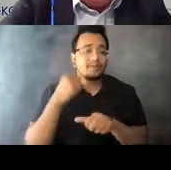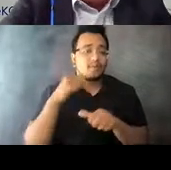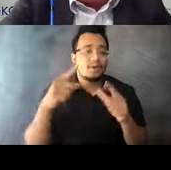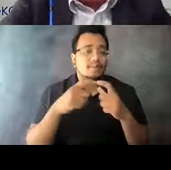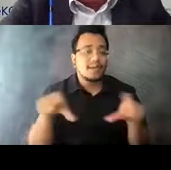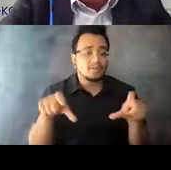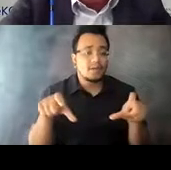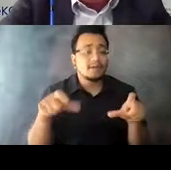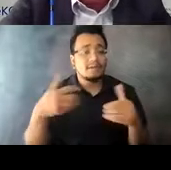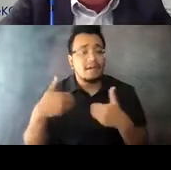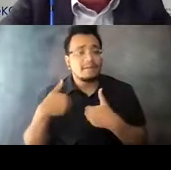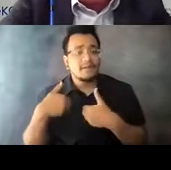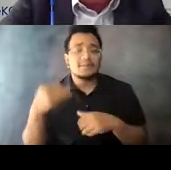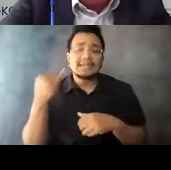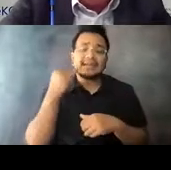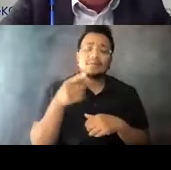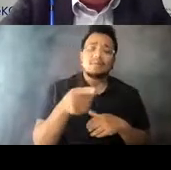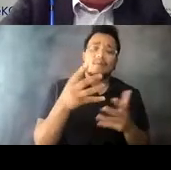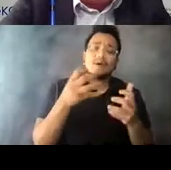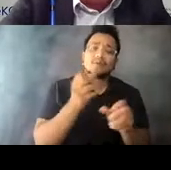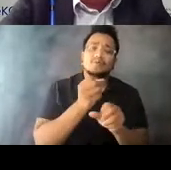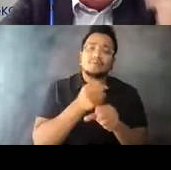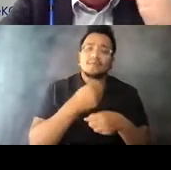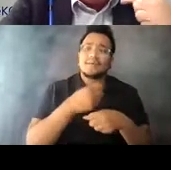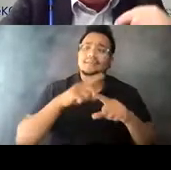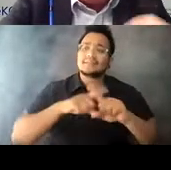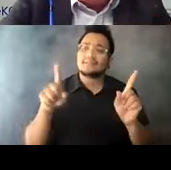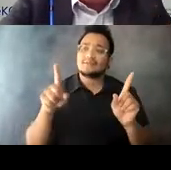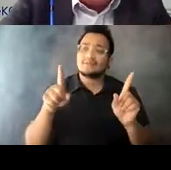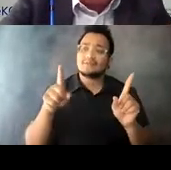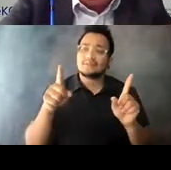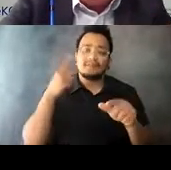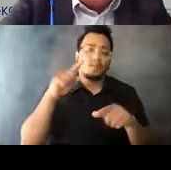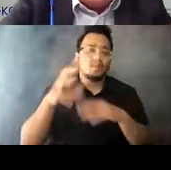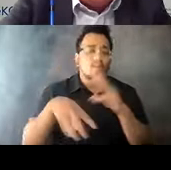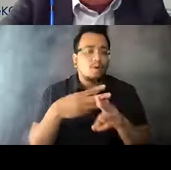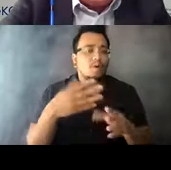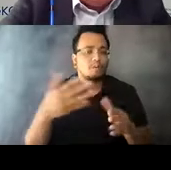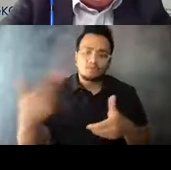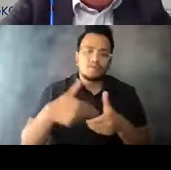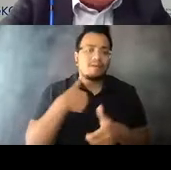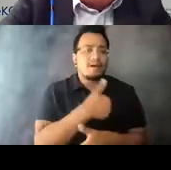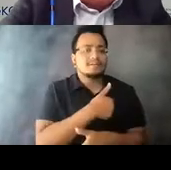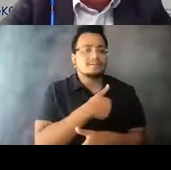15:03:51 But if you want to come here and make a difference, and a paycheck, come on down. 15:03:53 That's who we want here, right?